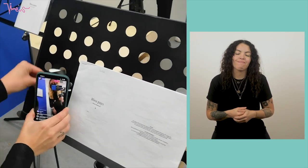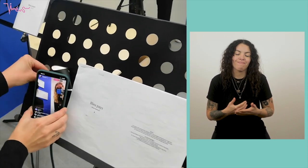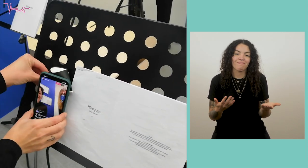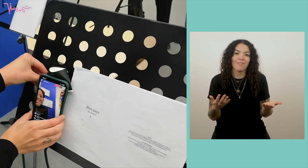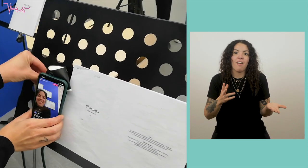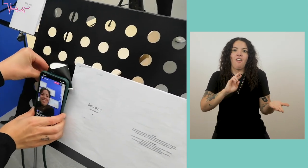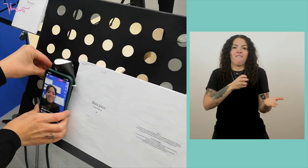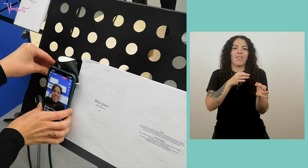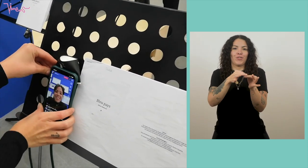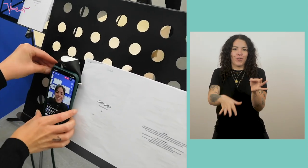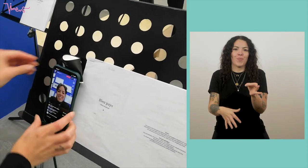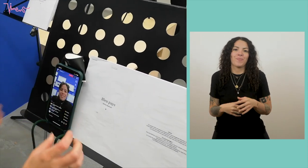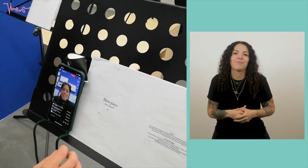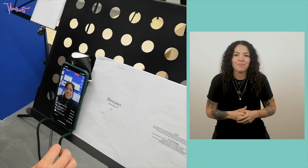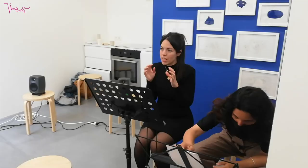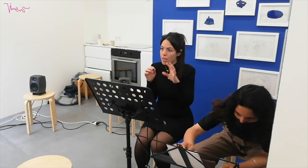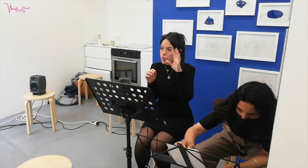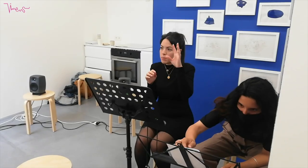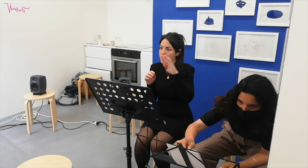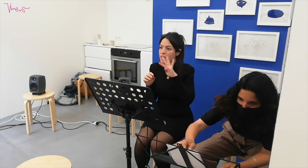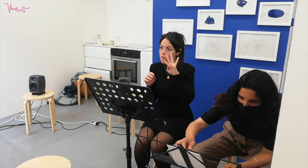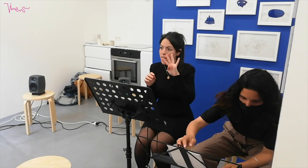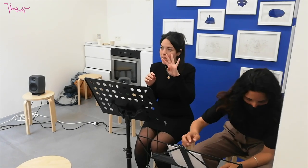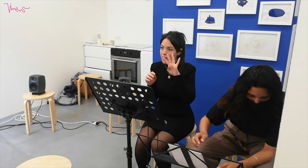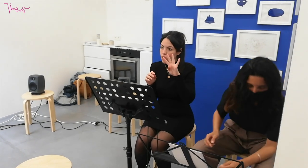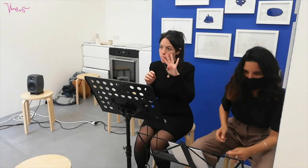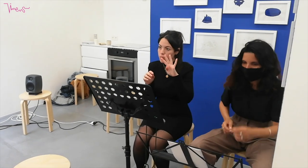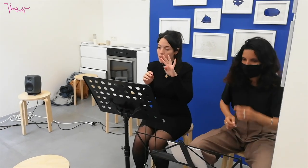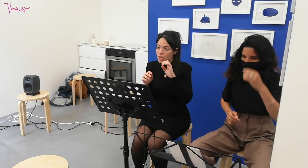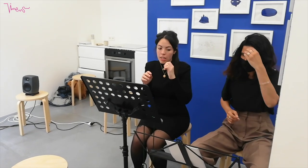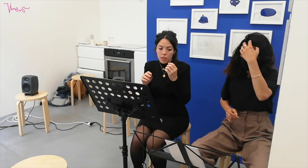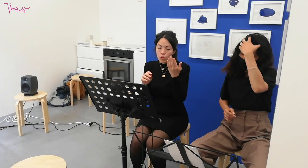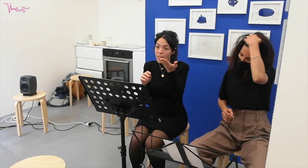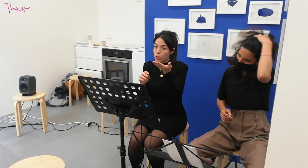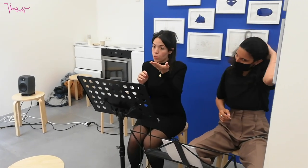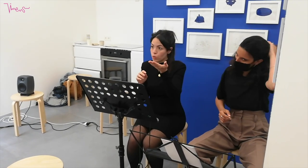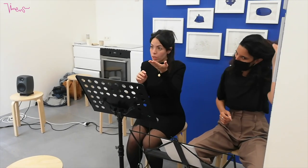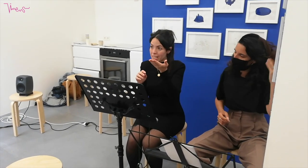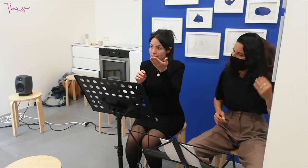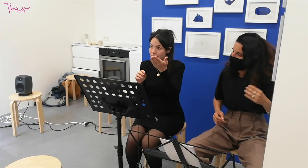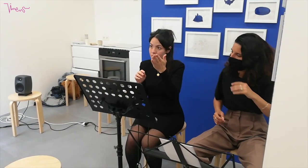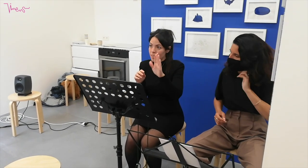And find THE solution. There is the possibility of going up to four screens. So he has Kadist's account.